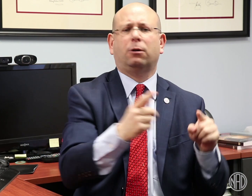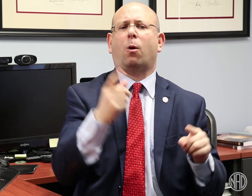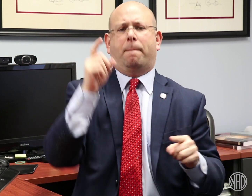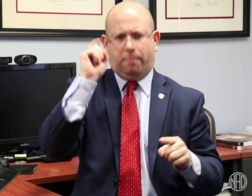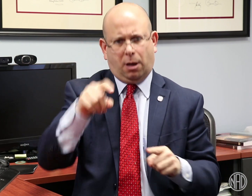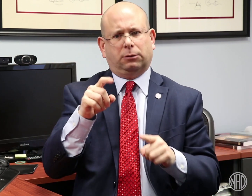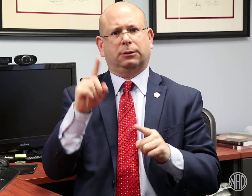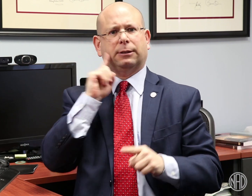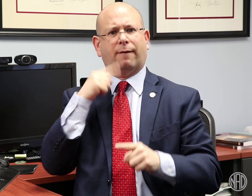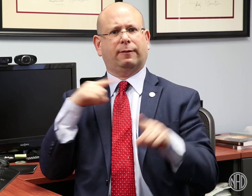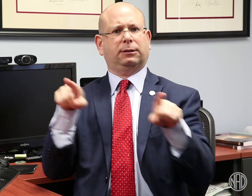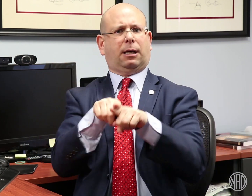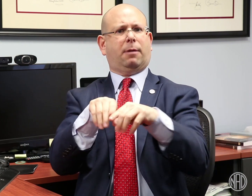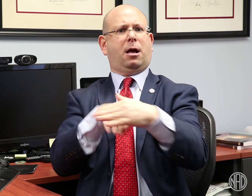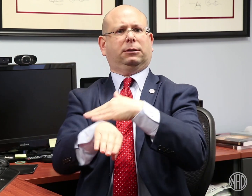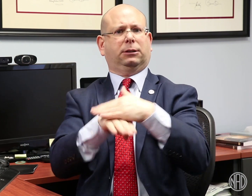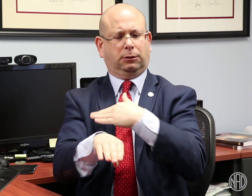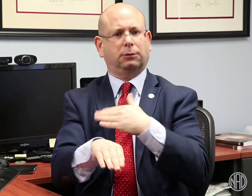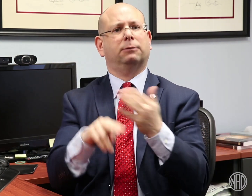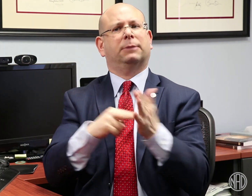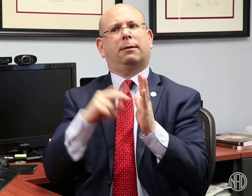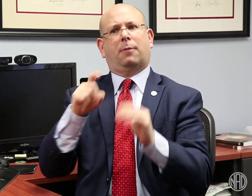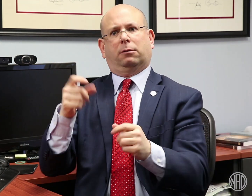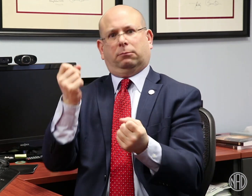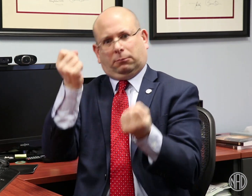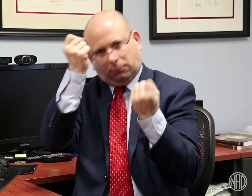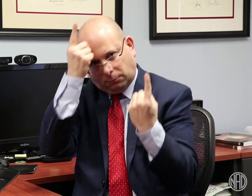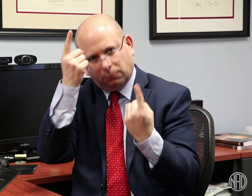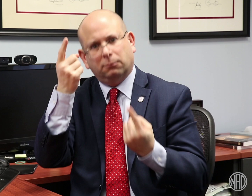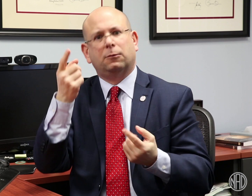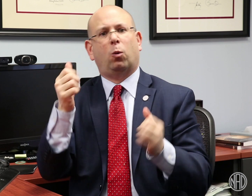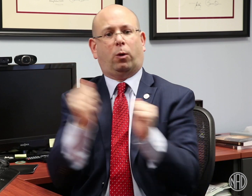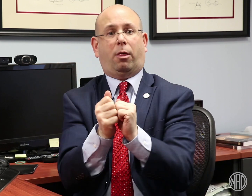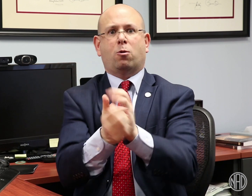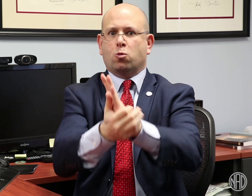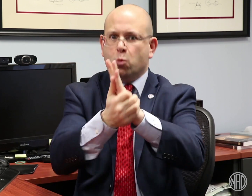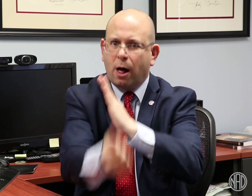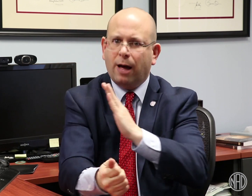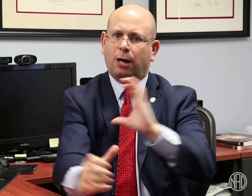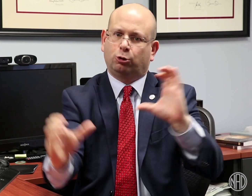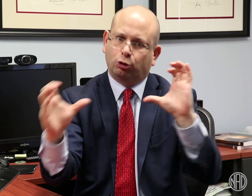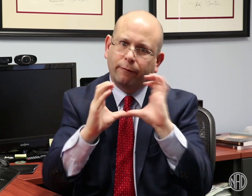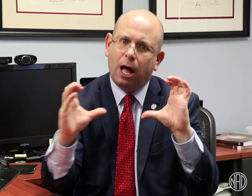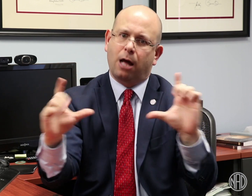Deaf people must have access to these emergency situations, and this requires qualified, certified,